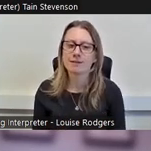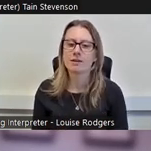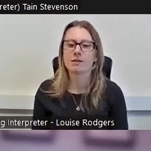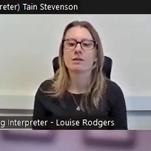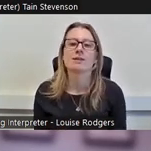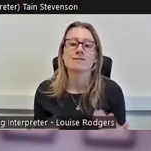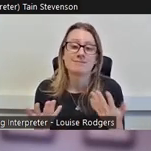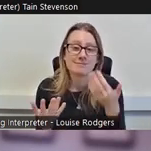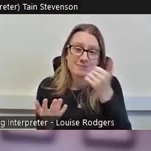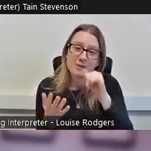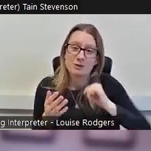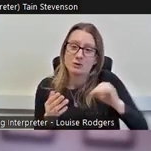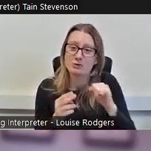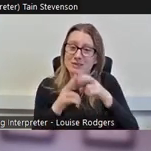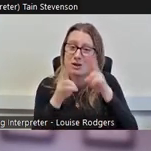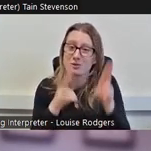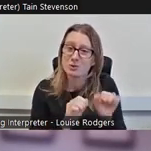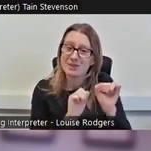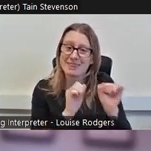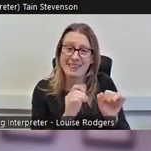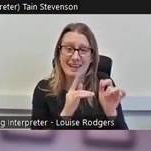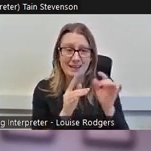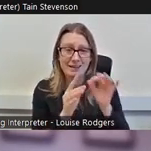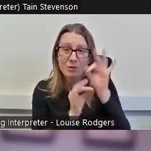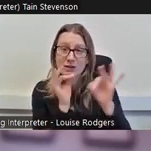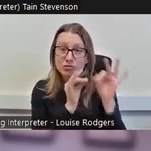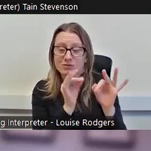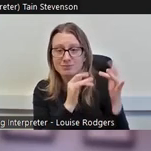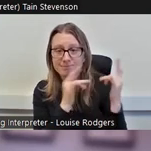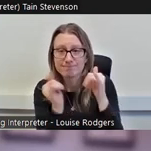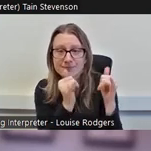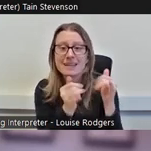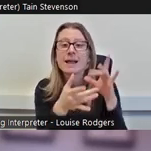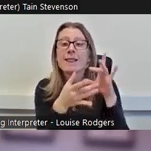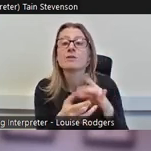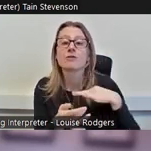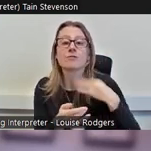Survey asked a question is around volunteering in the previous year, so 2020 is going to